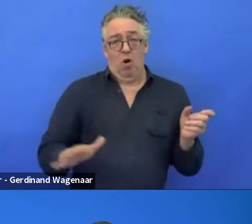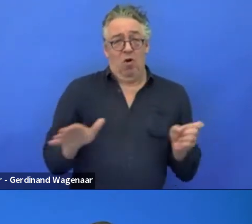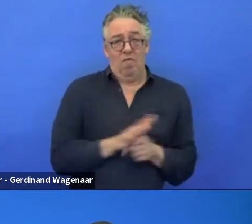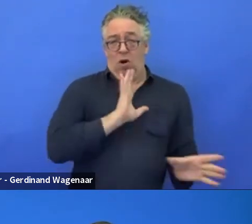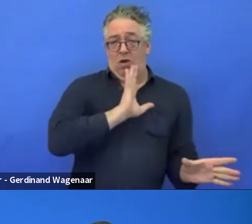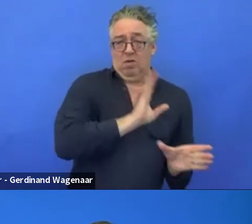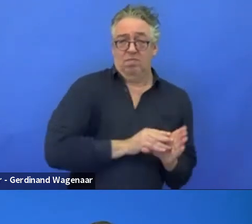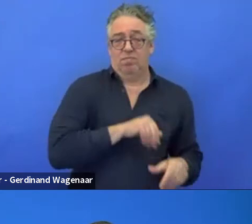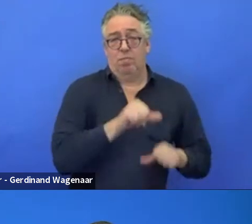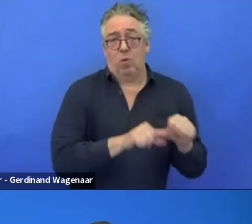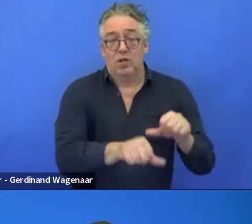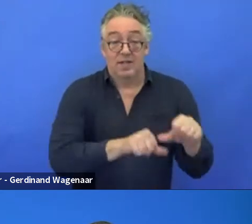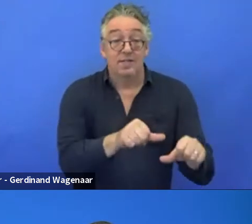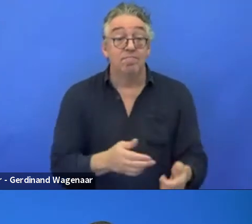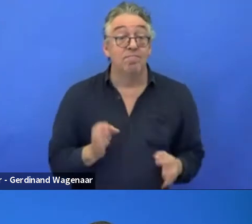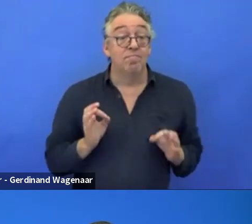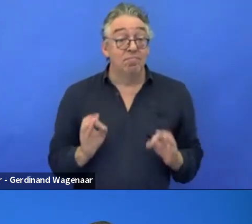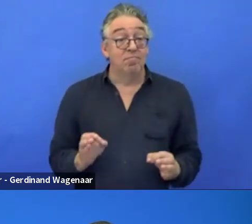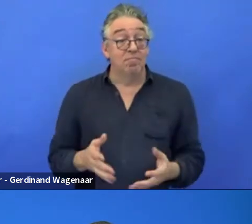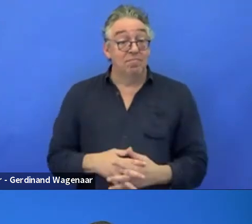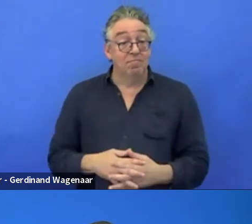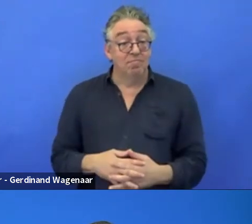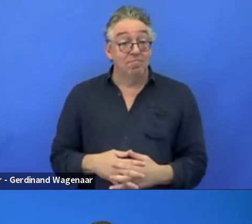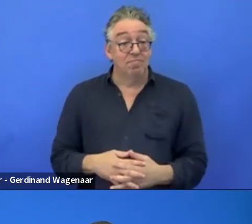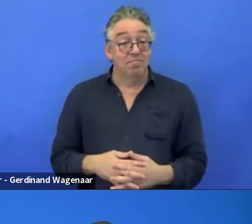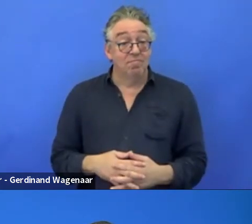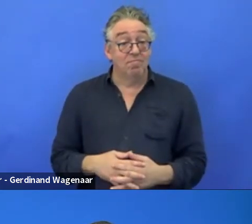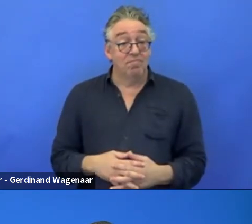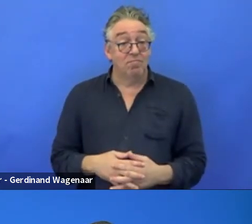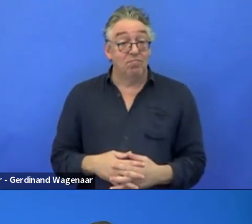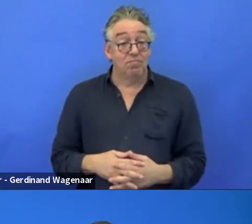If any of our members would have any questions, I 'm here, contact me,